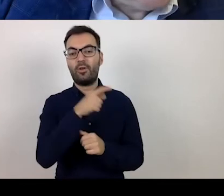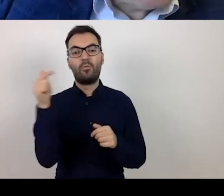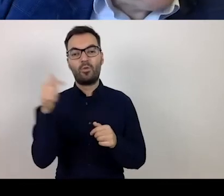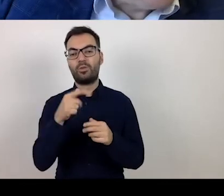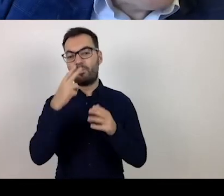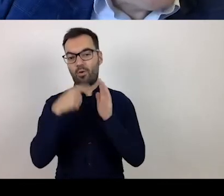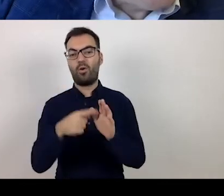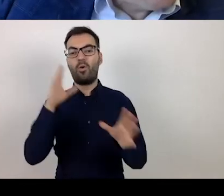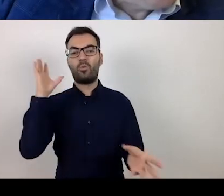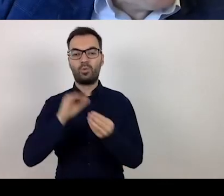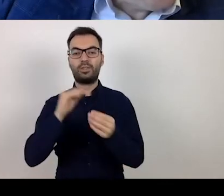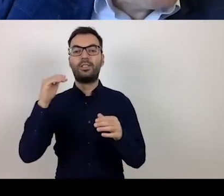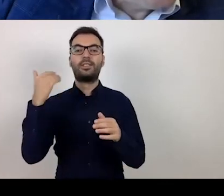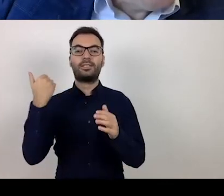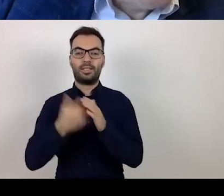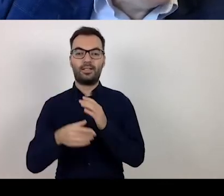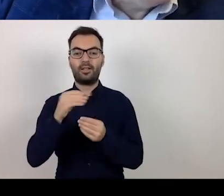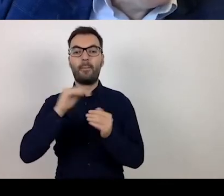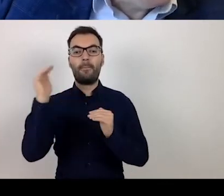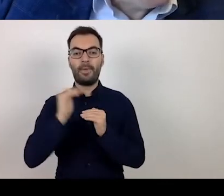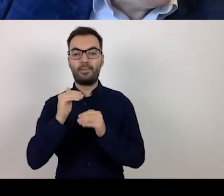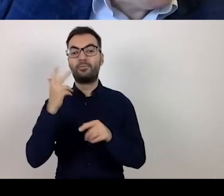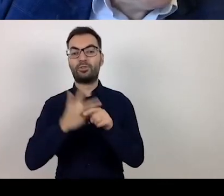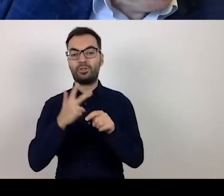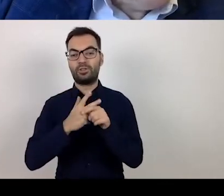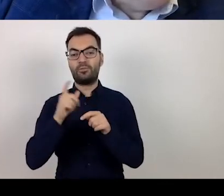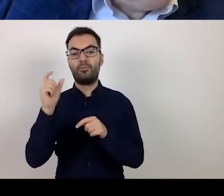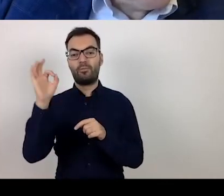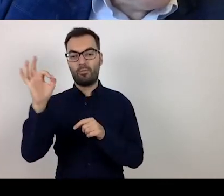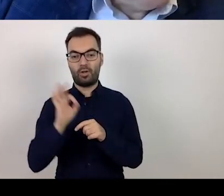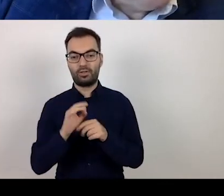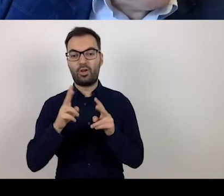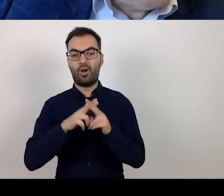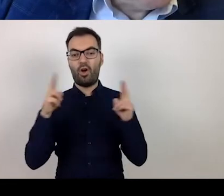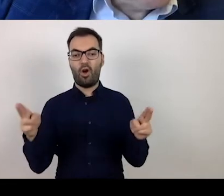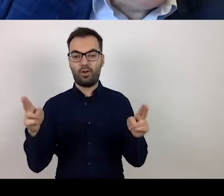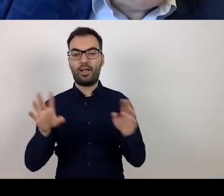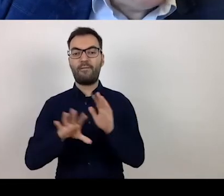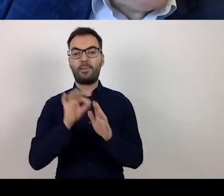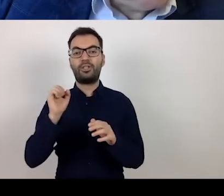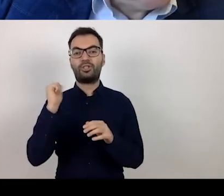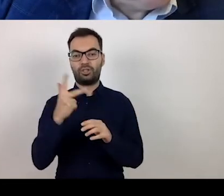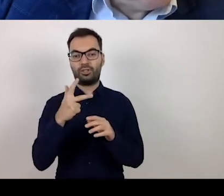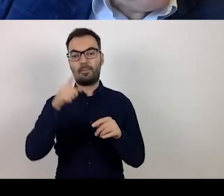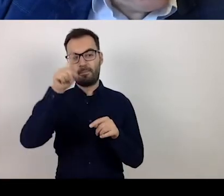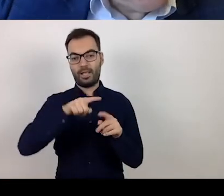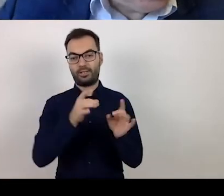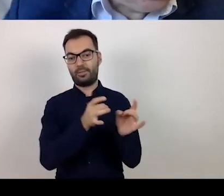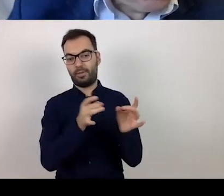a cumulative drop in turnover by at least 30% over a period of three selected consecutive calendar months".